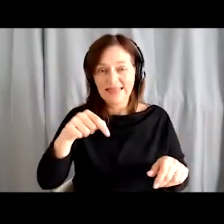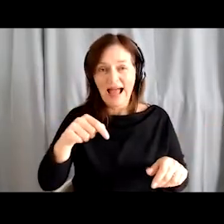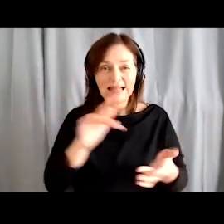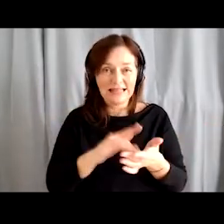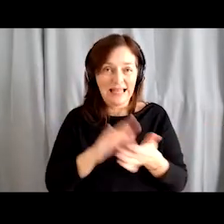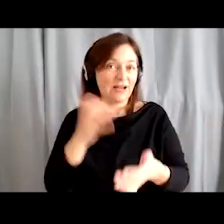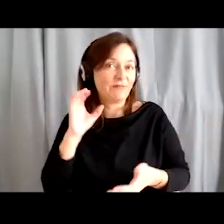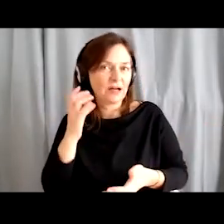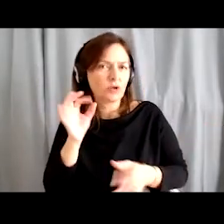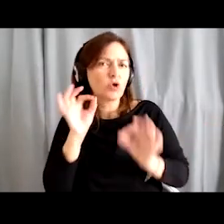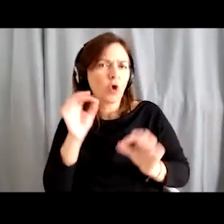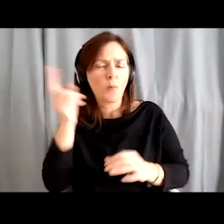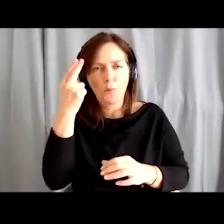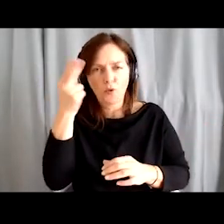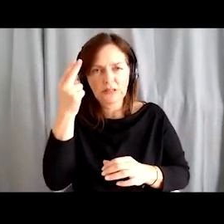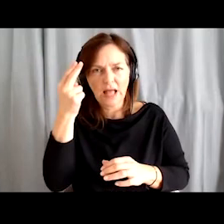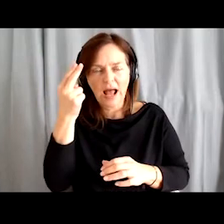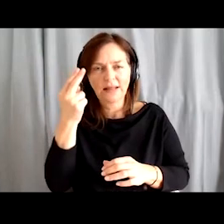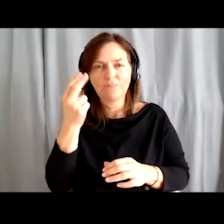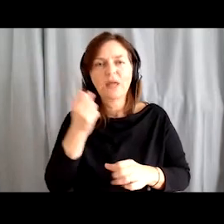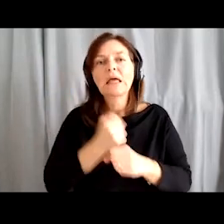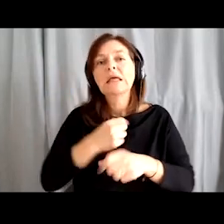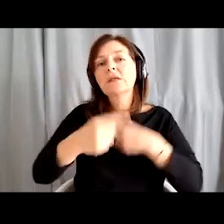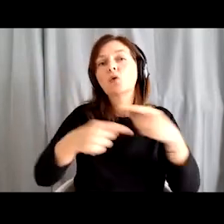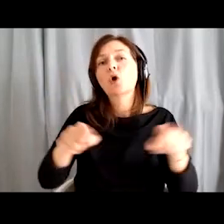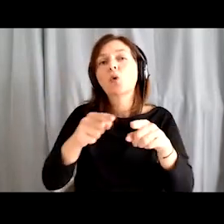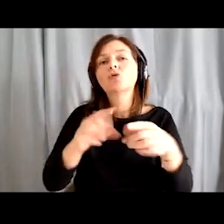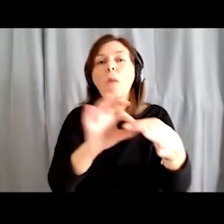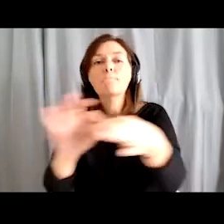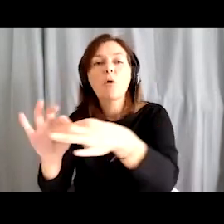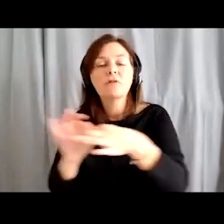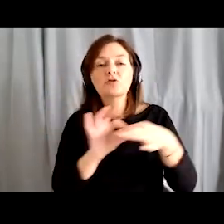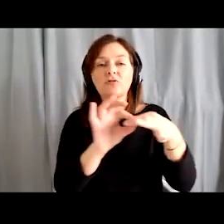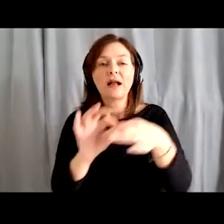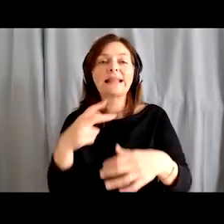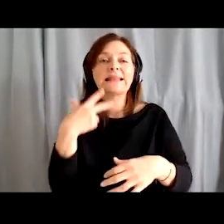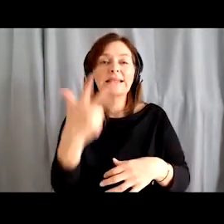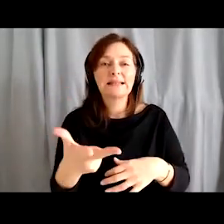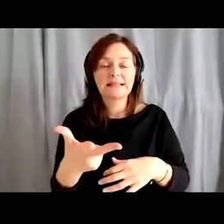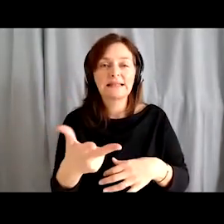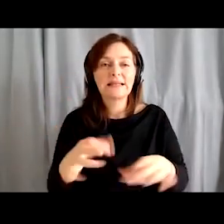and acts as a liaison of more than 30 public institutions,